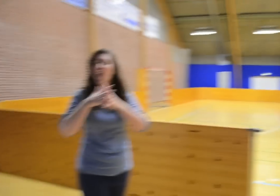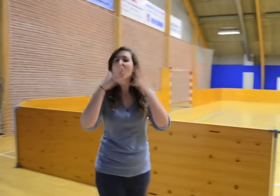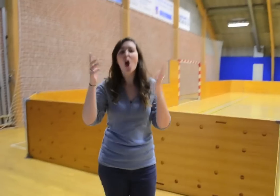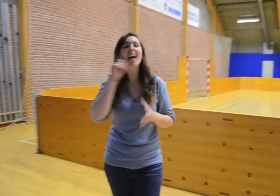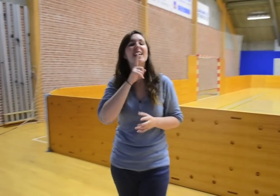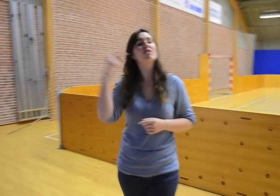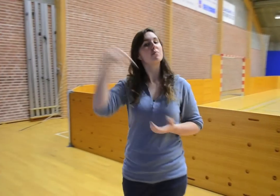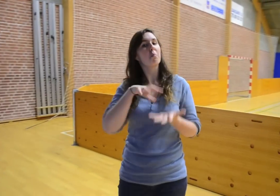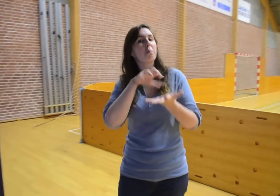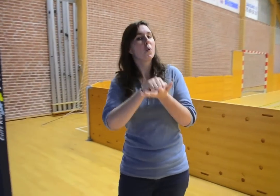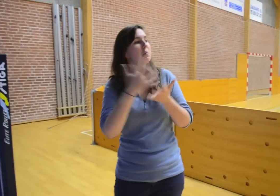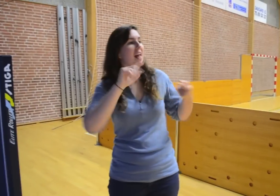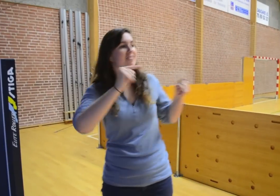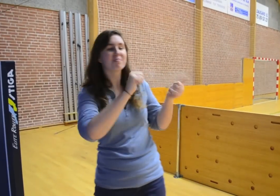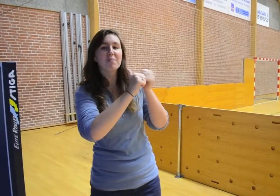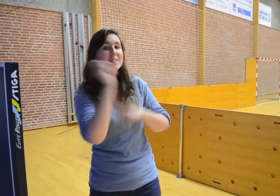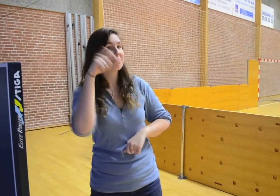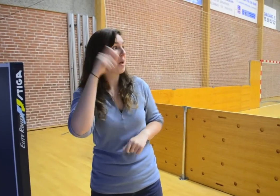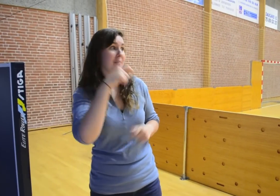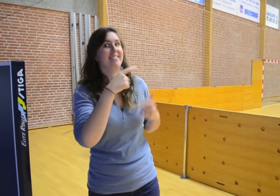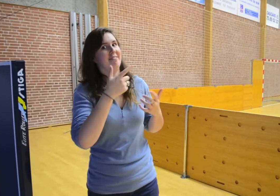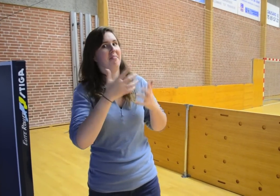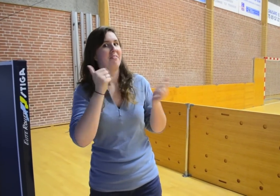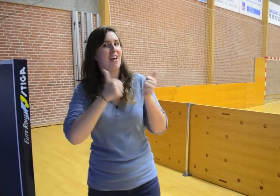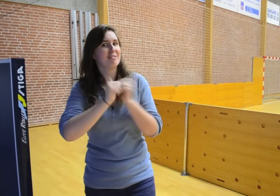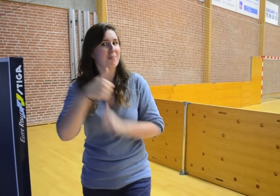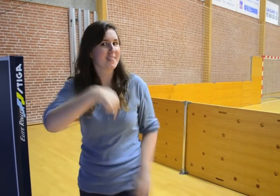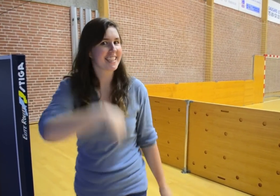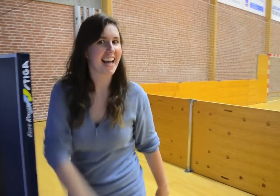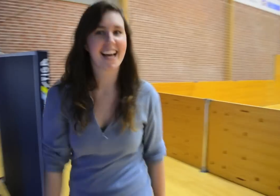A lot of hearing people book this hall for recreation purposes. Badminton is a popular sport here!